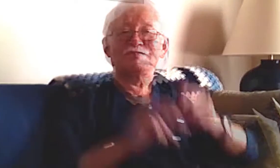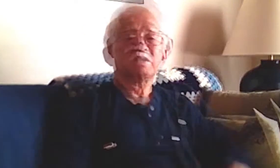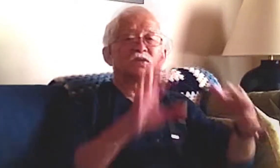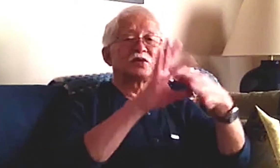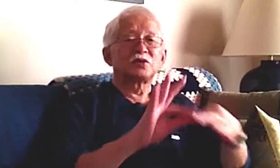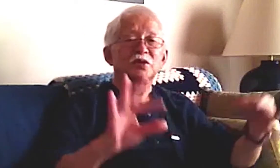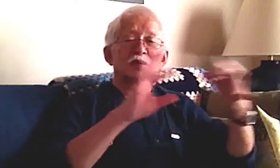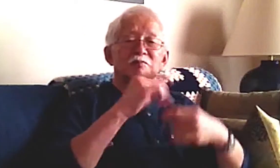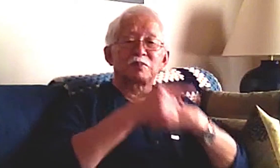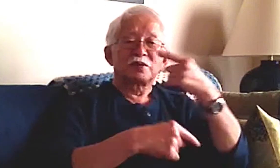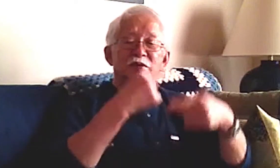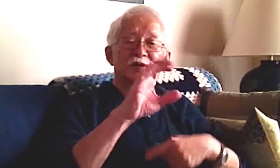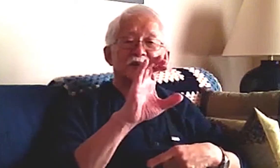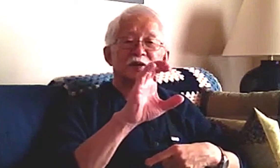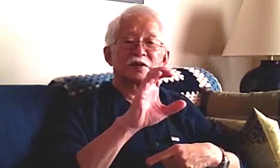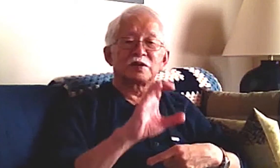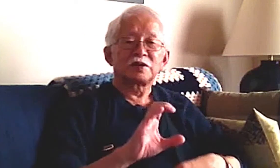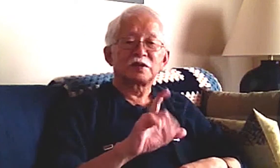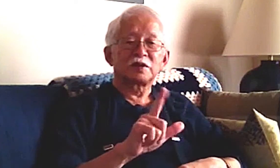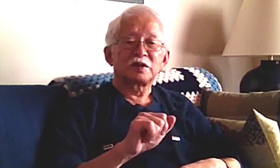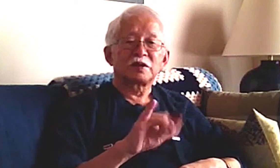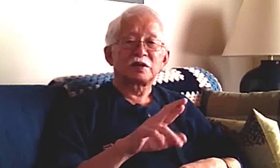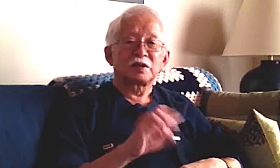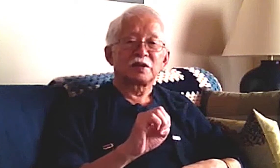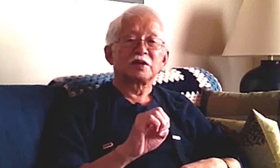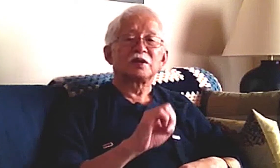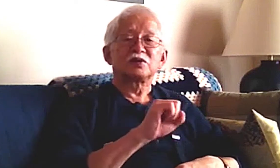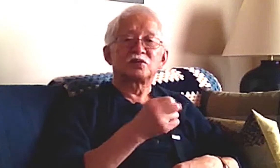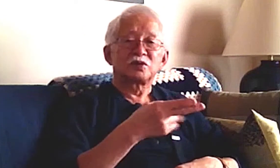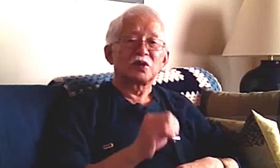Story about Claire: